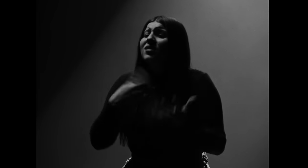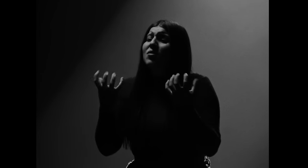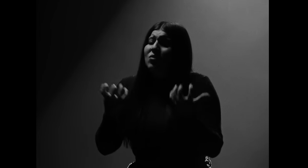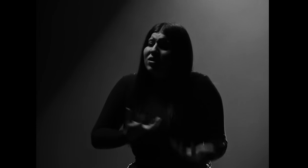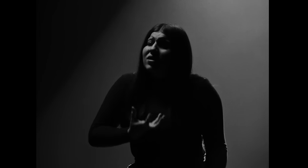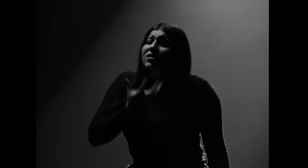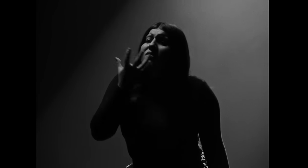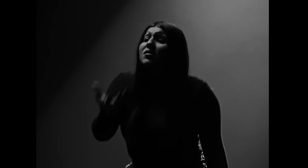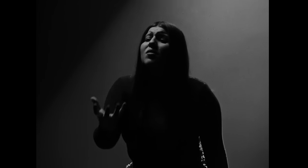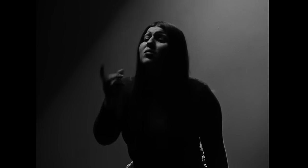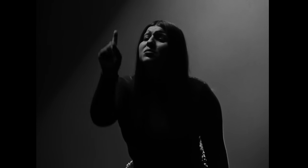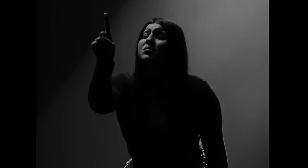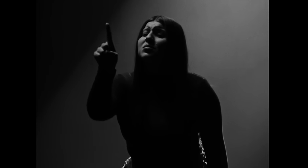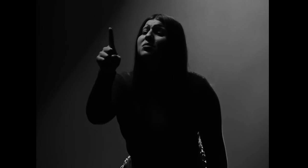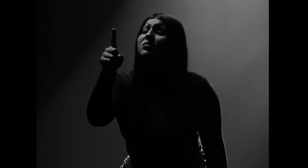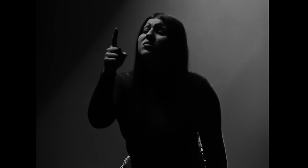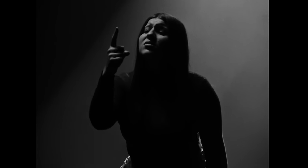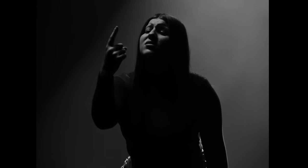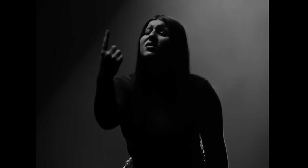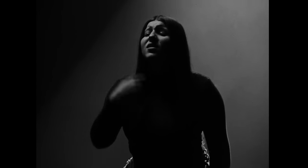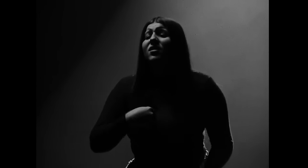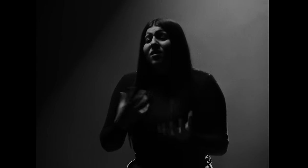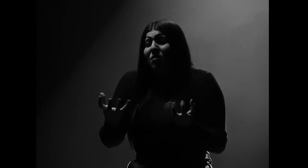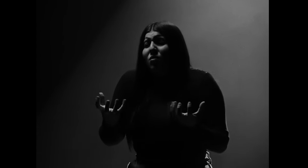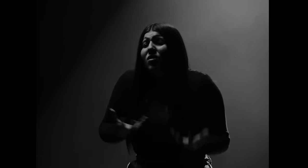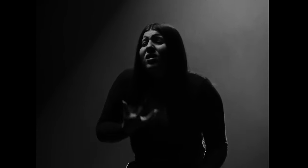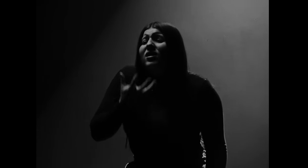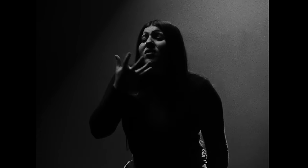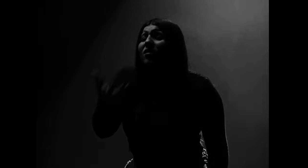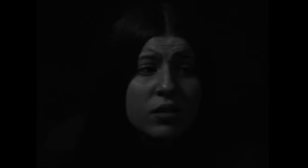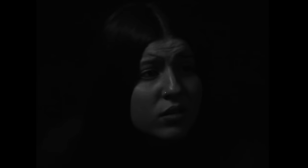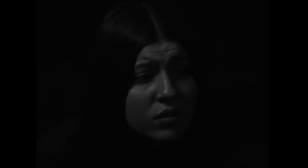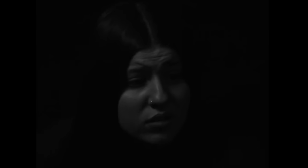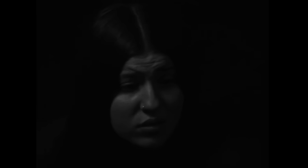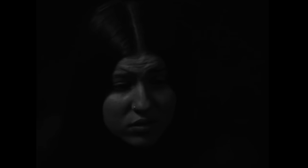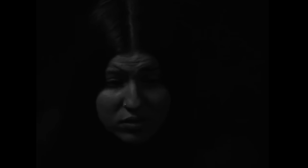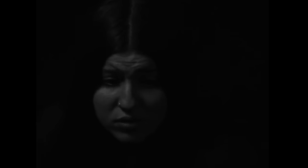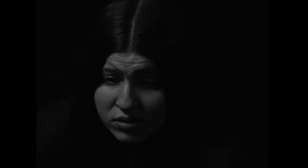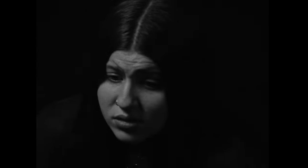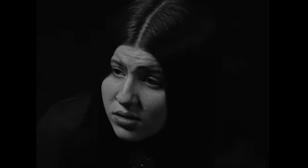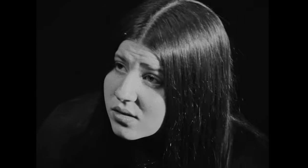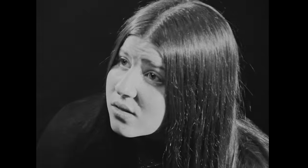I WANT TO HAVE IT ALL WITH YOU